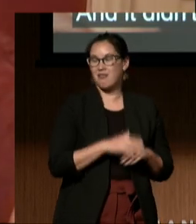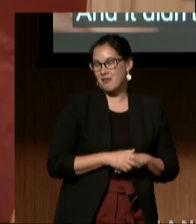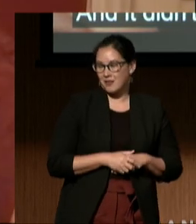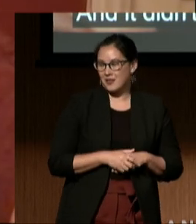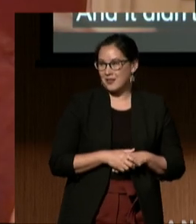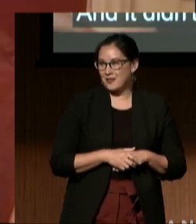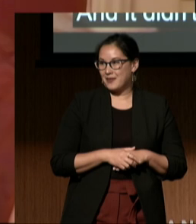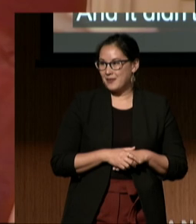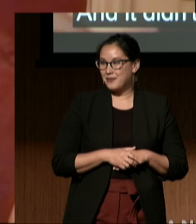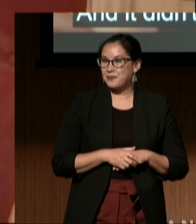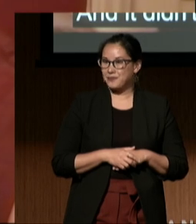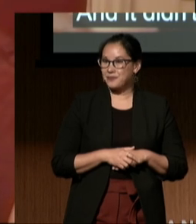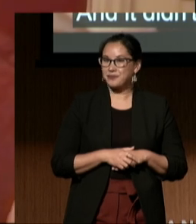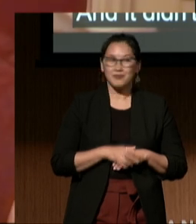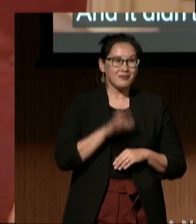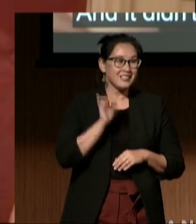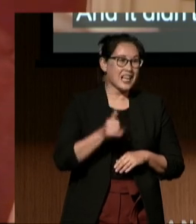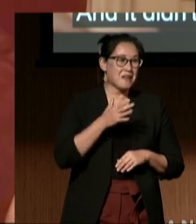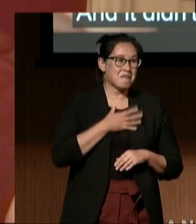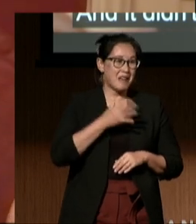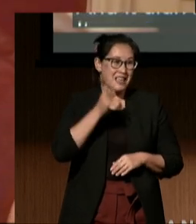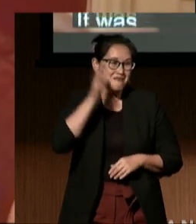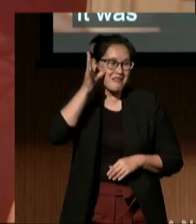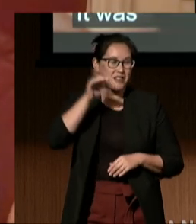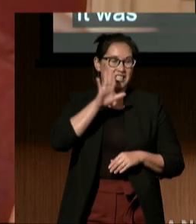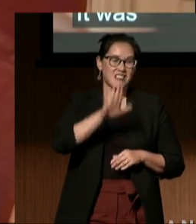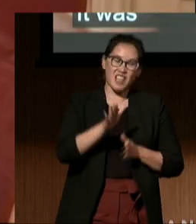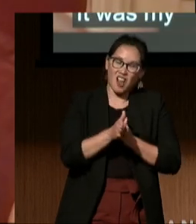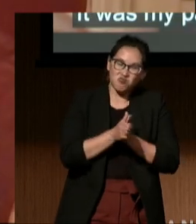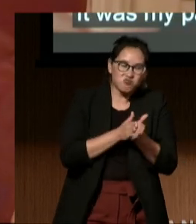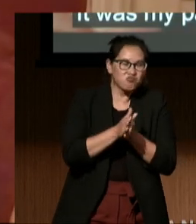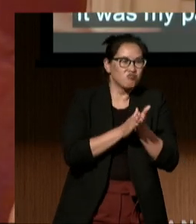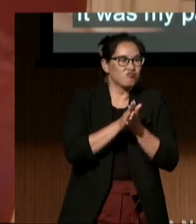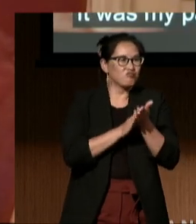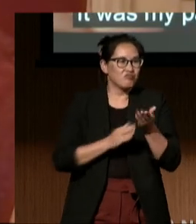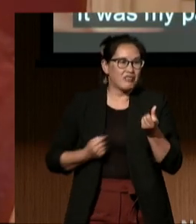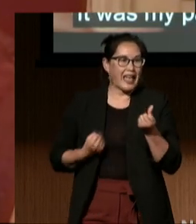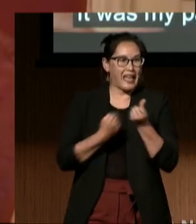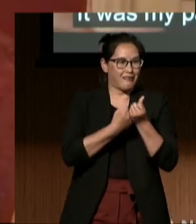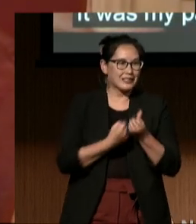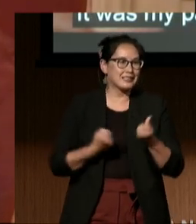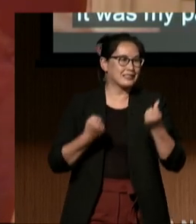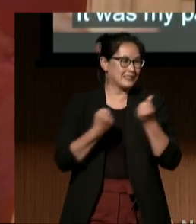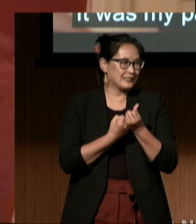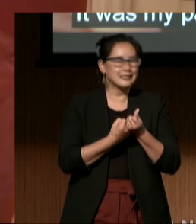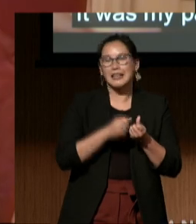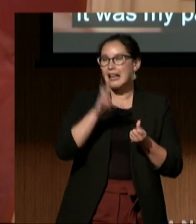It was my parents' passionate advocacy that laid the groundwork for my own future.